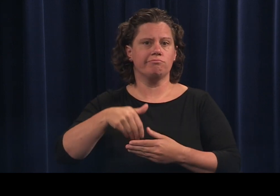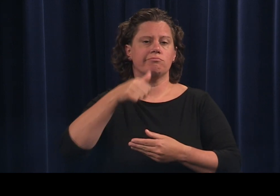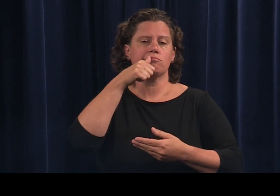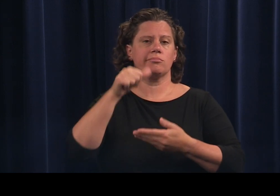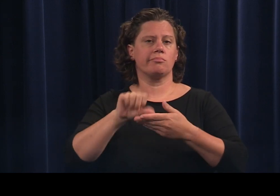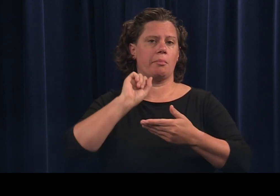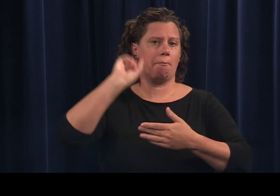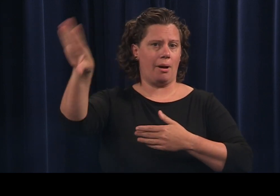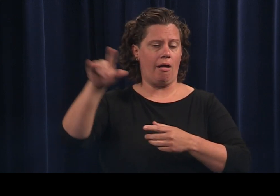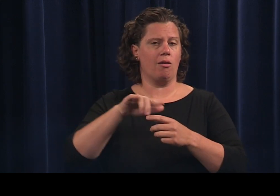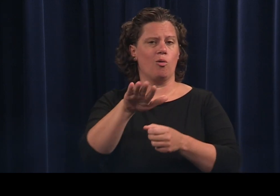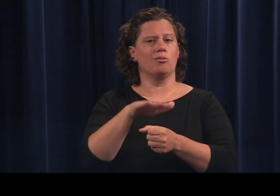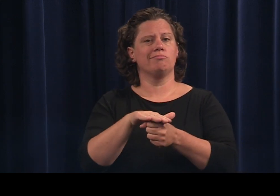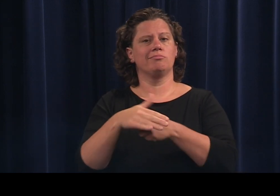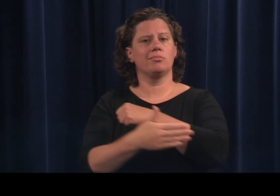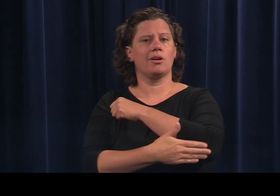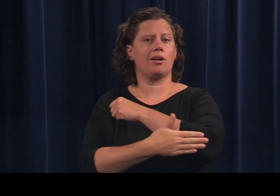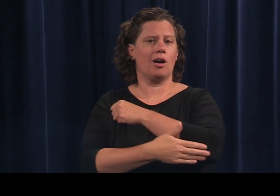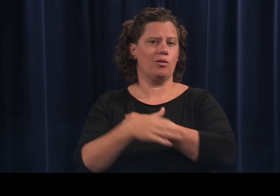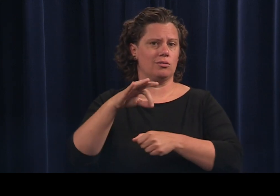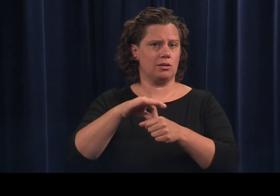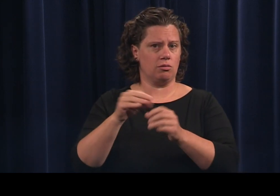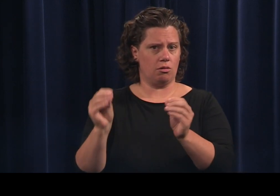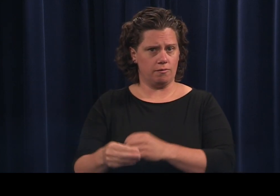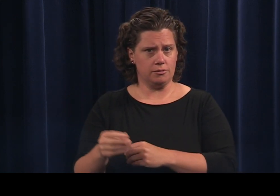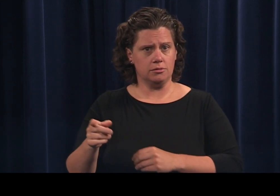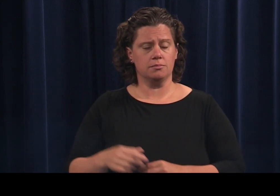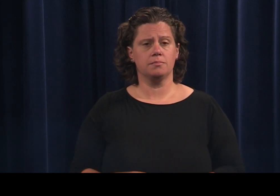your County elections office.